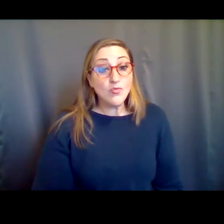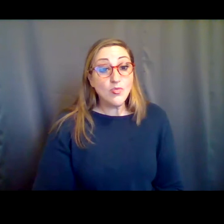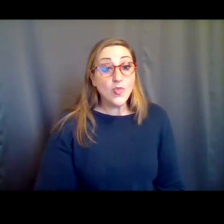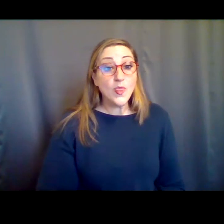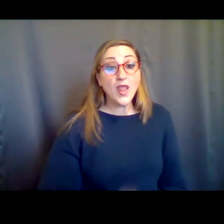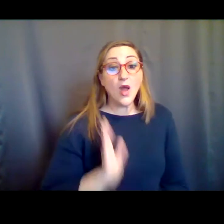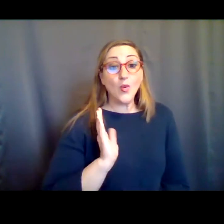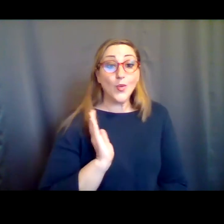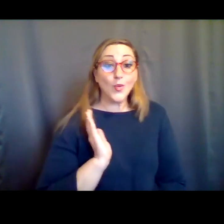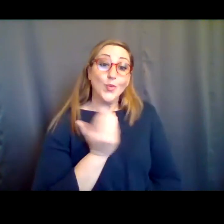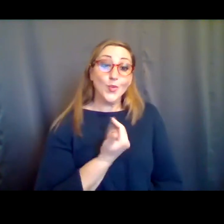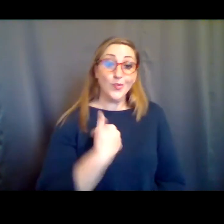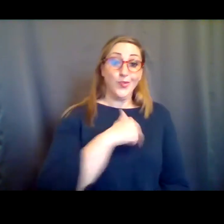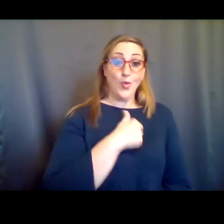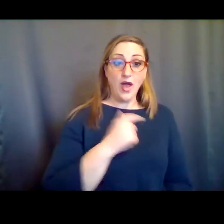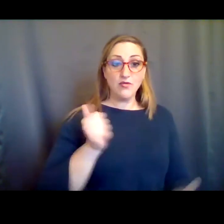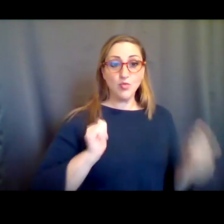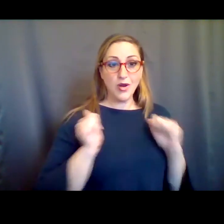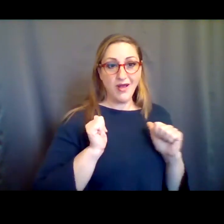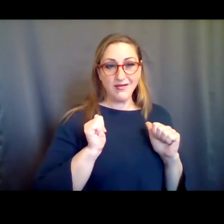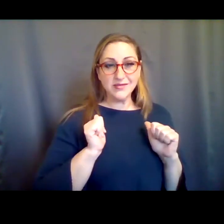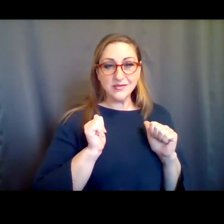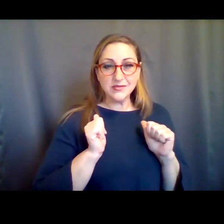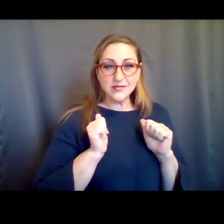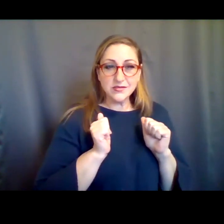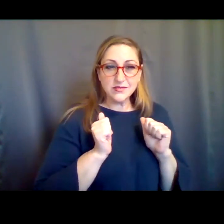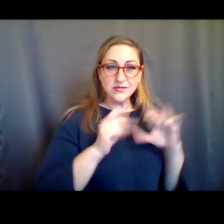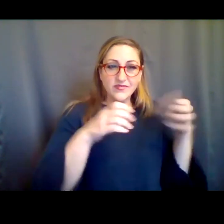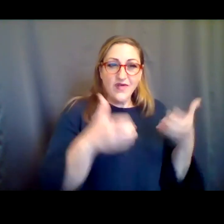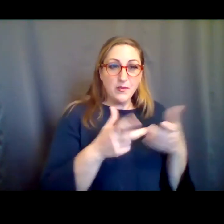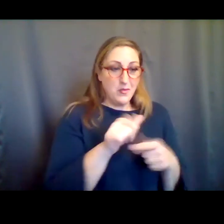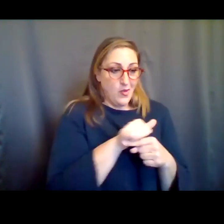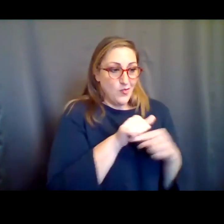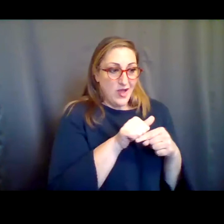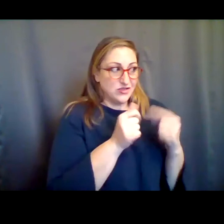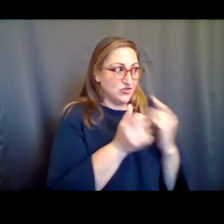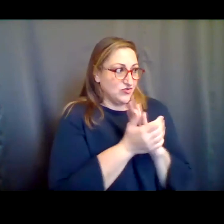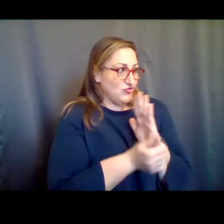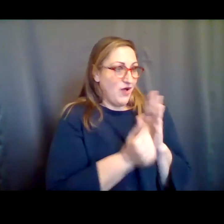have as a performing arts convenient awe and place where people practice their craft